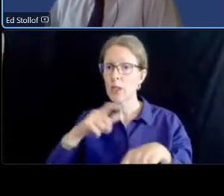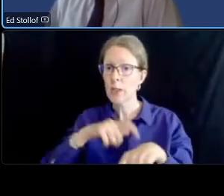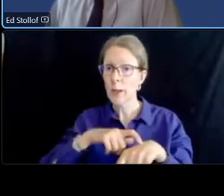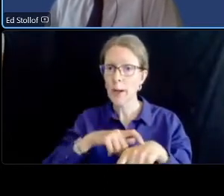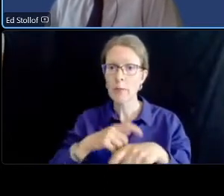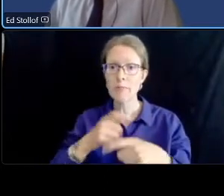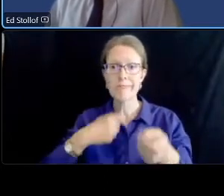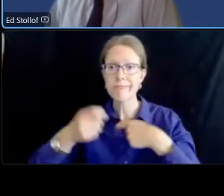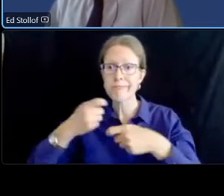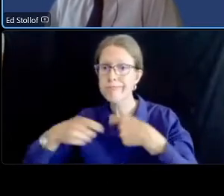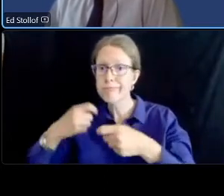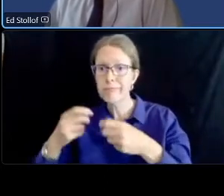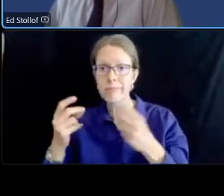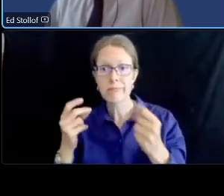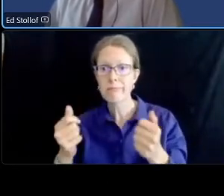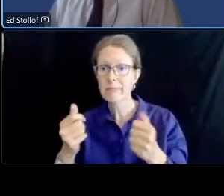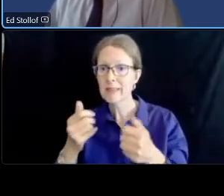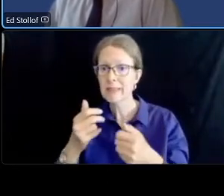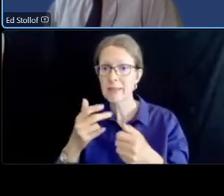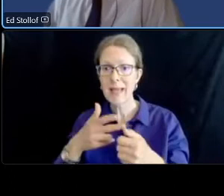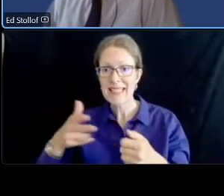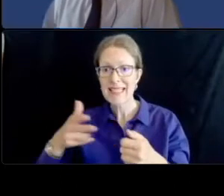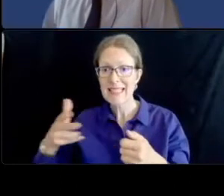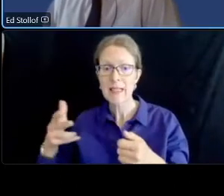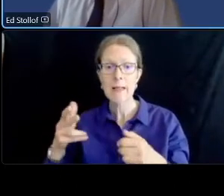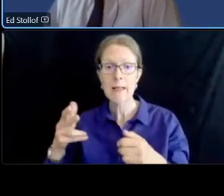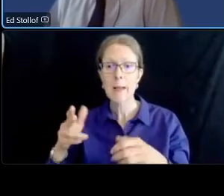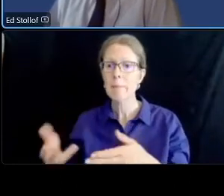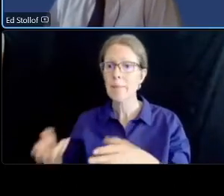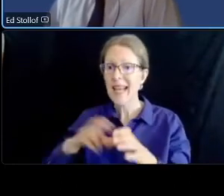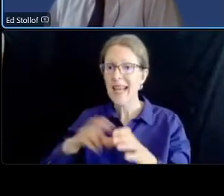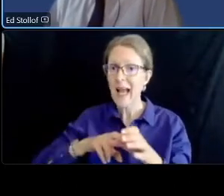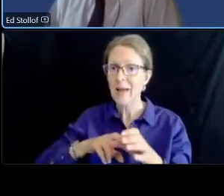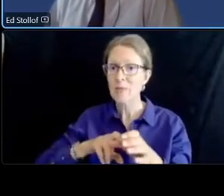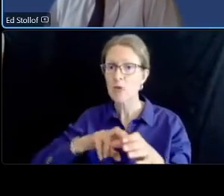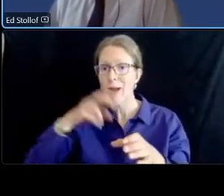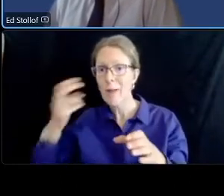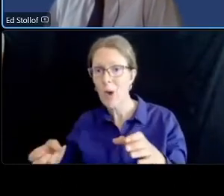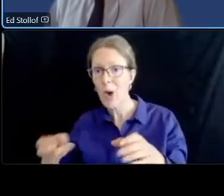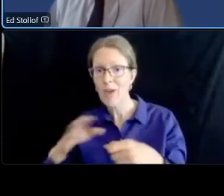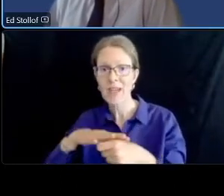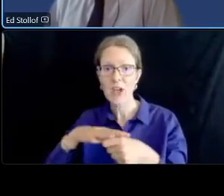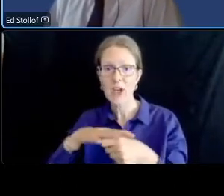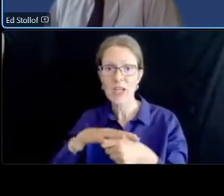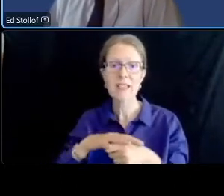drop-off areas changes in residential parking designations we'll look at side street use as well